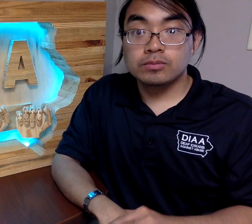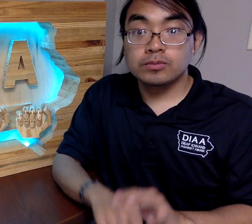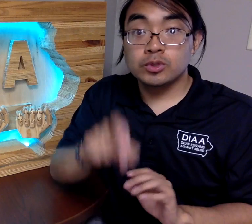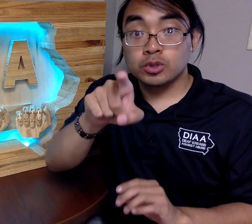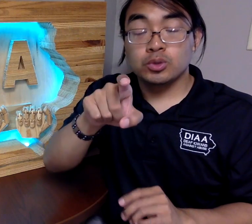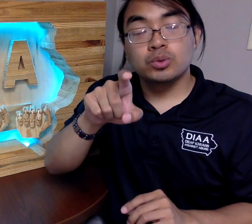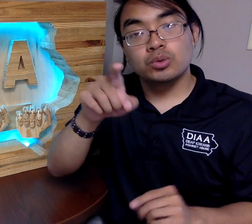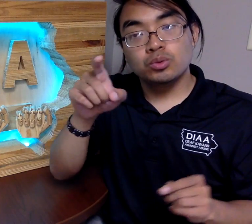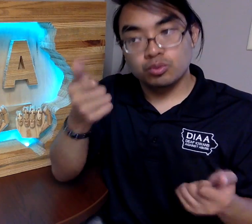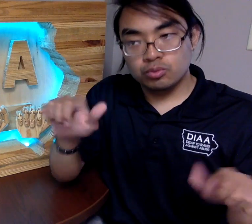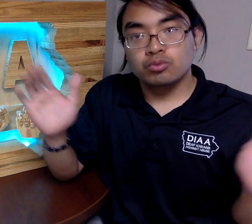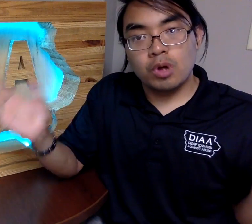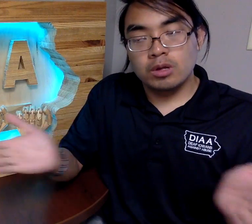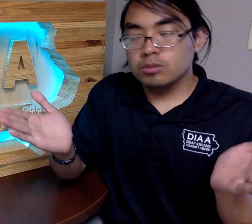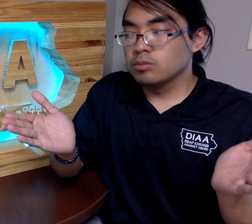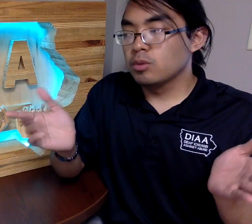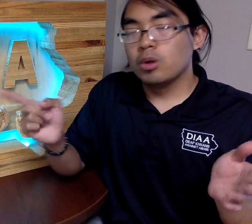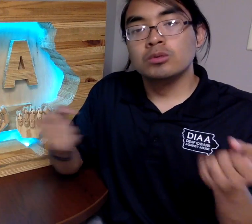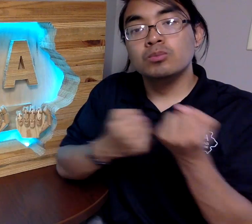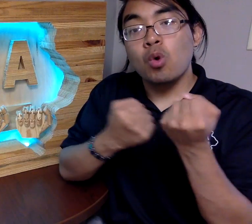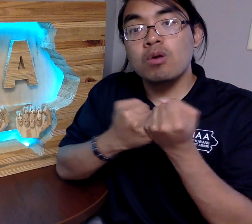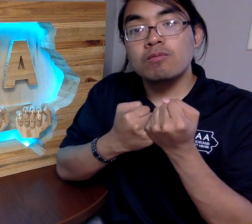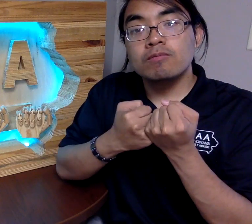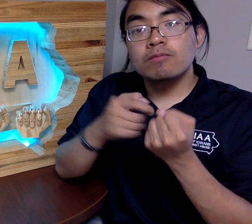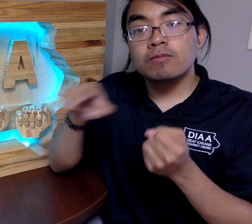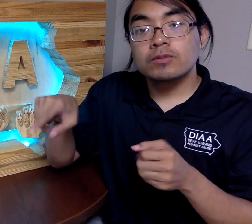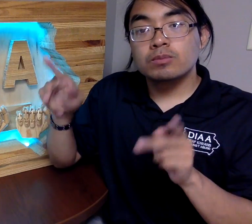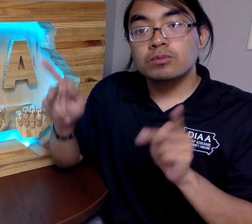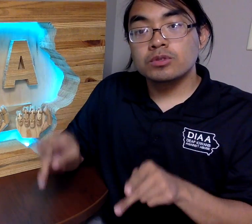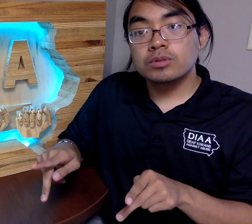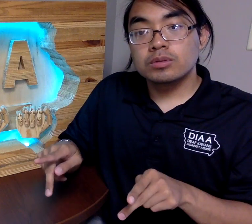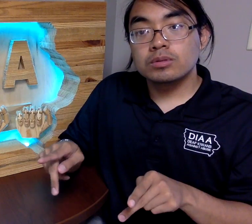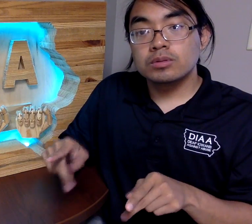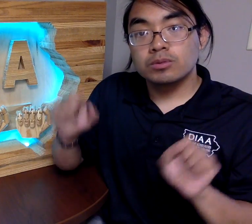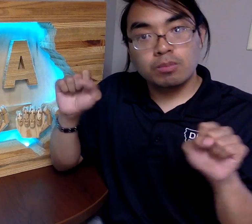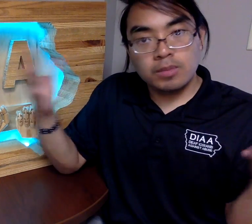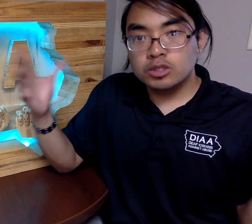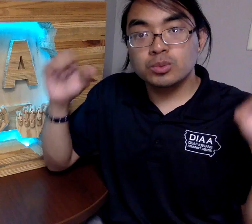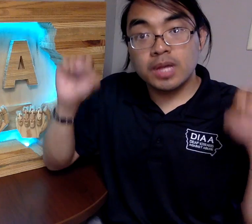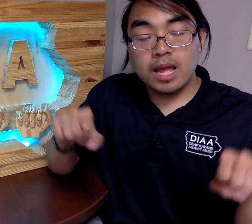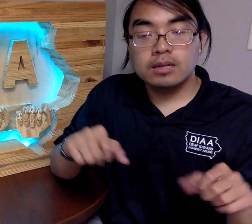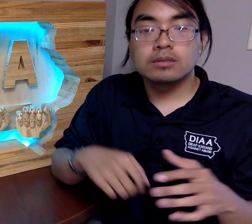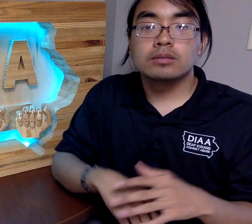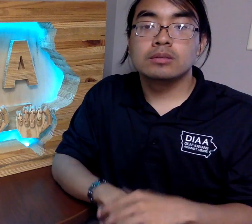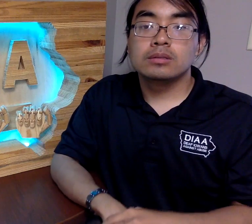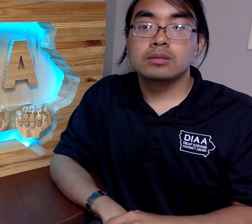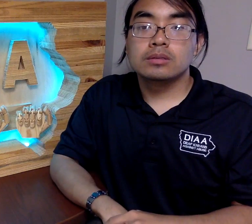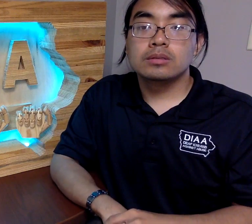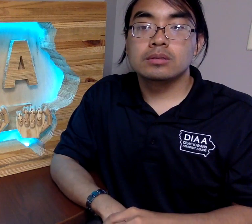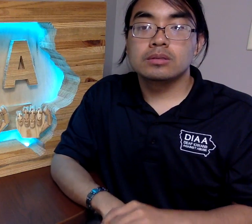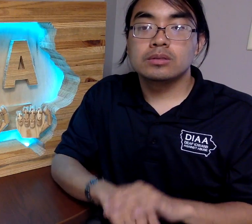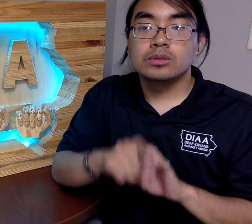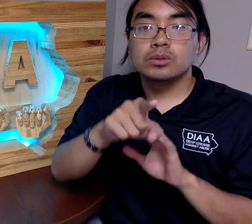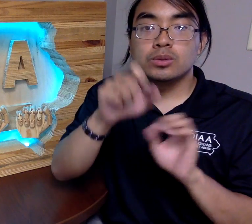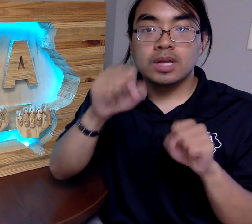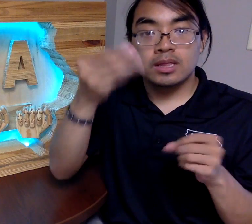You should be supportive as much as you can